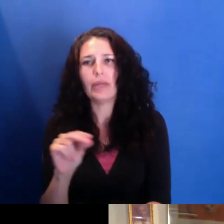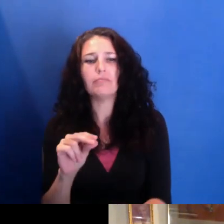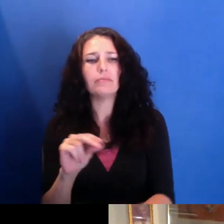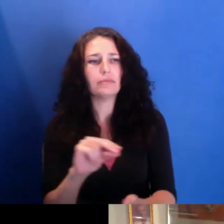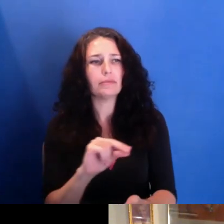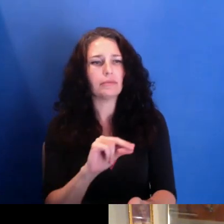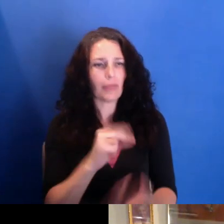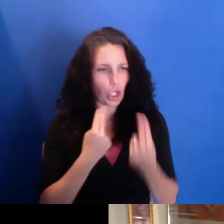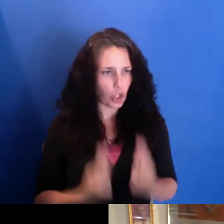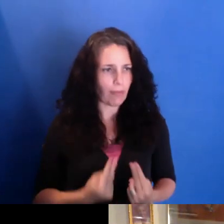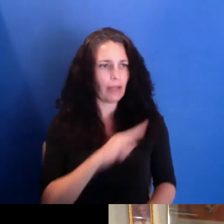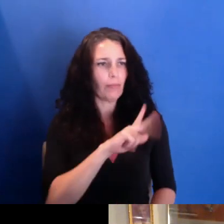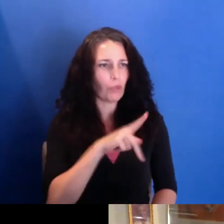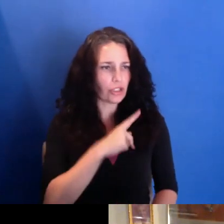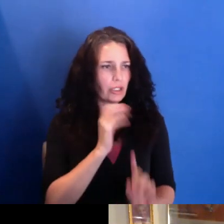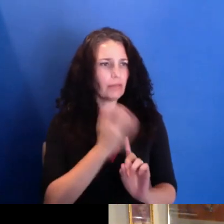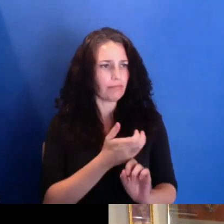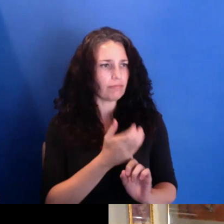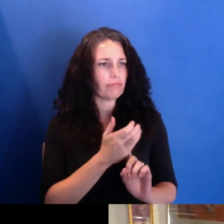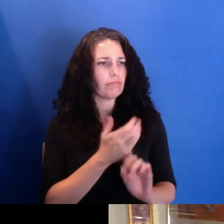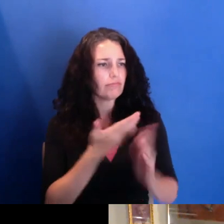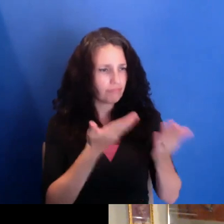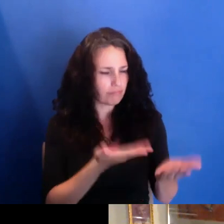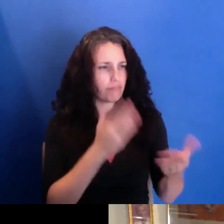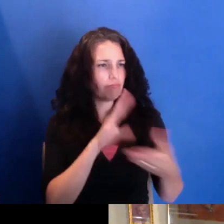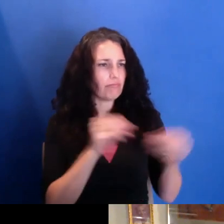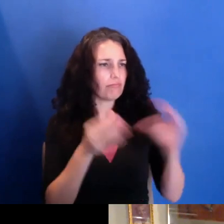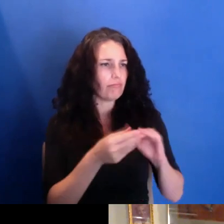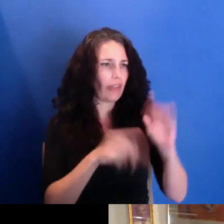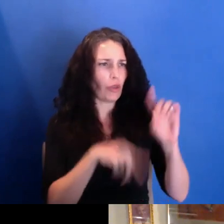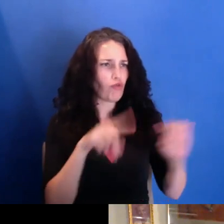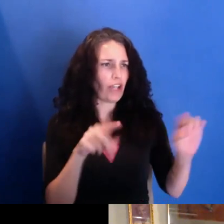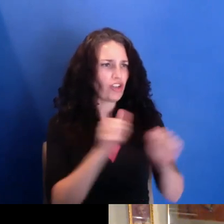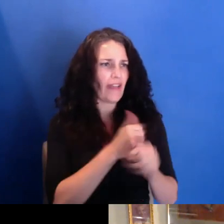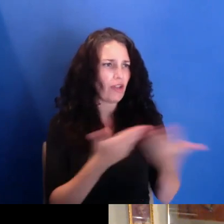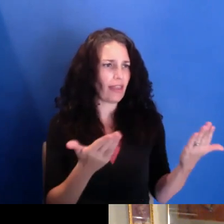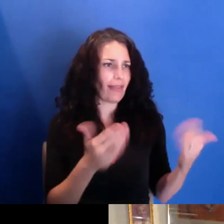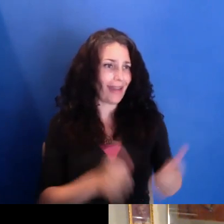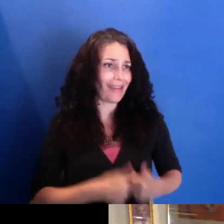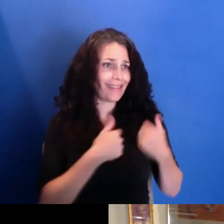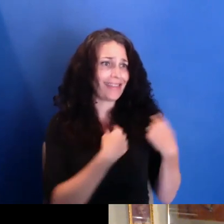just presenting the range of-- of all that exists, all that exists in the city.